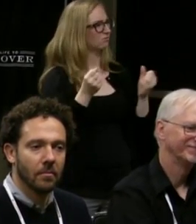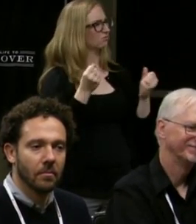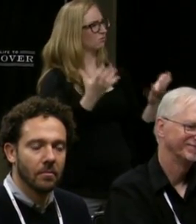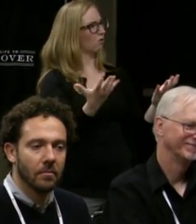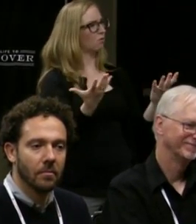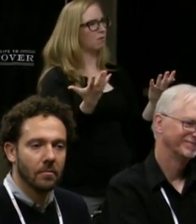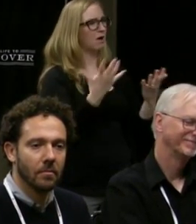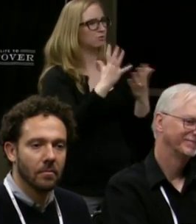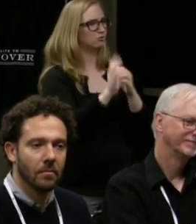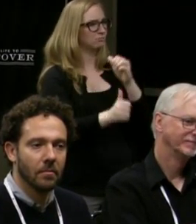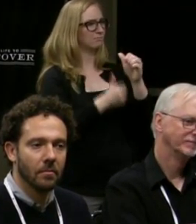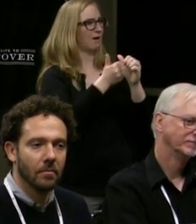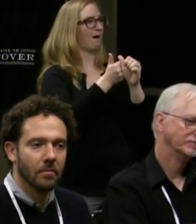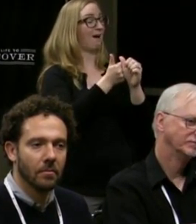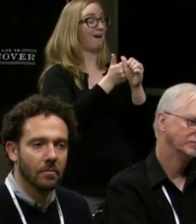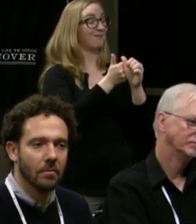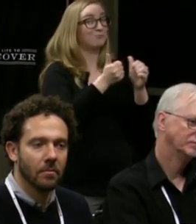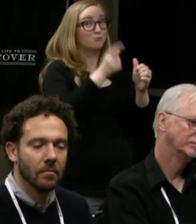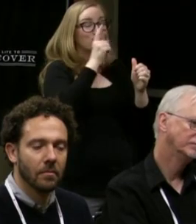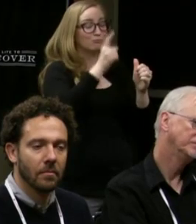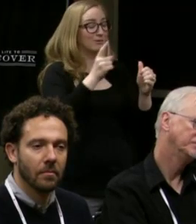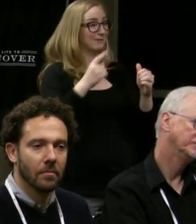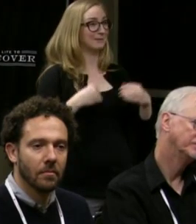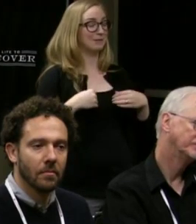which is so exciting, like that opportunity